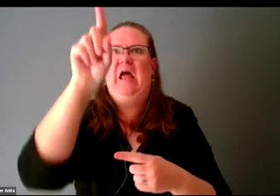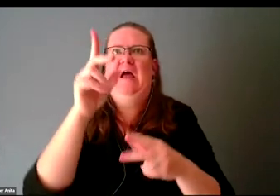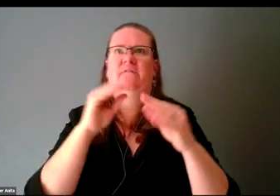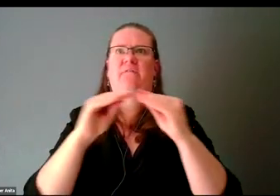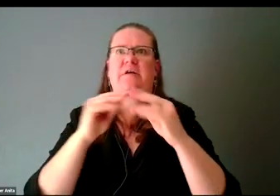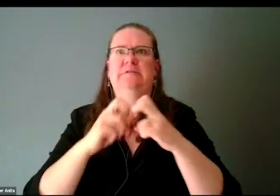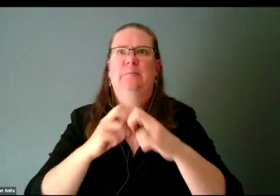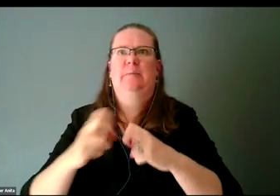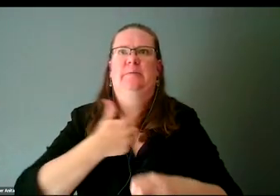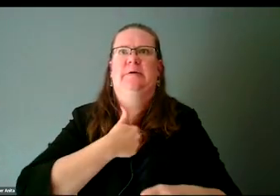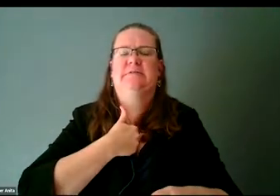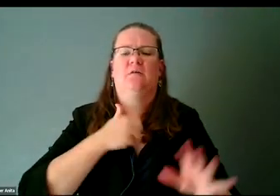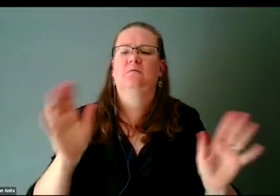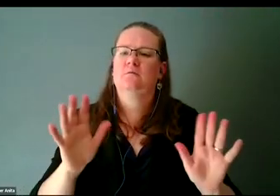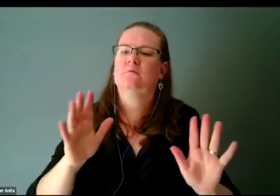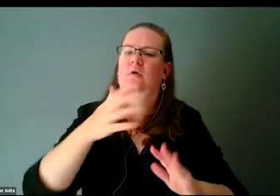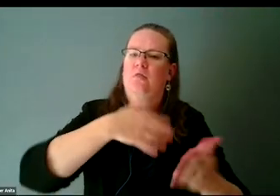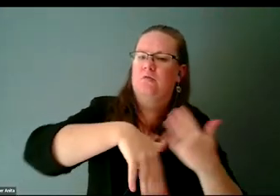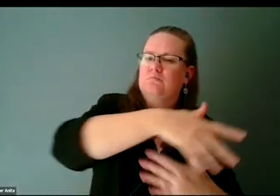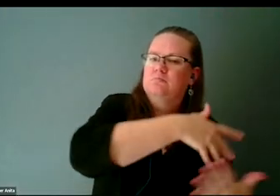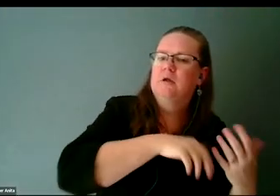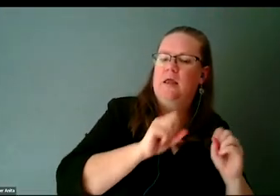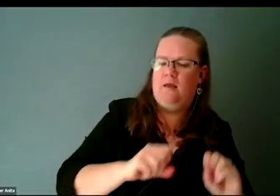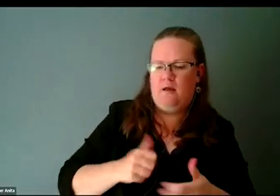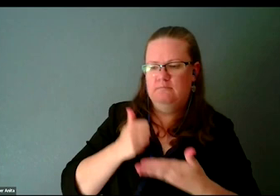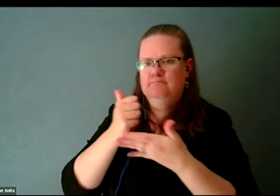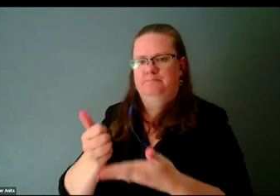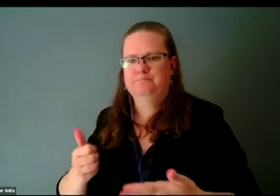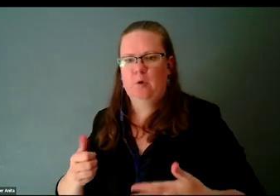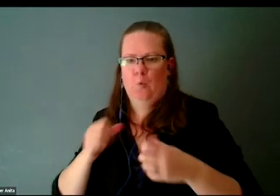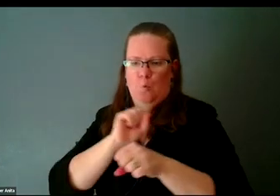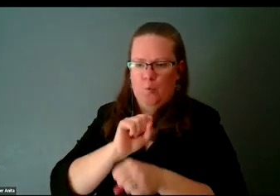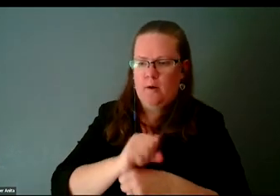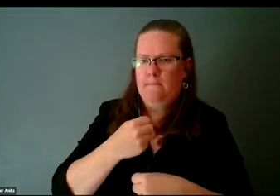society can work to make it so that you can get into that party